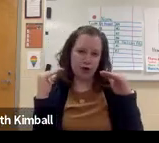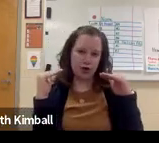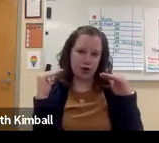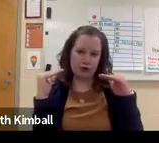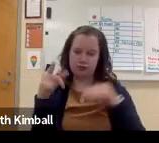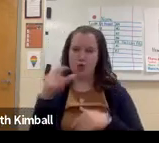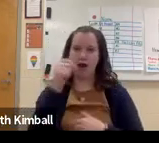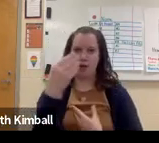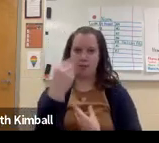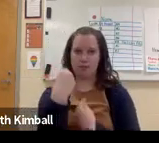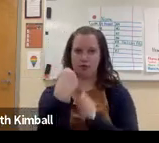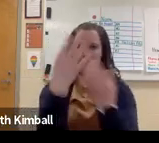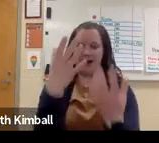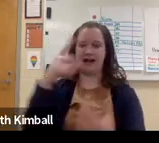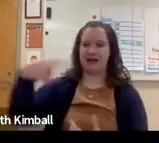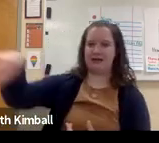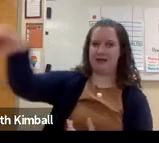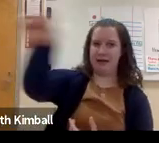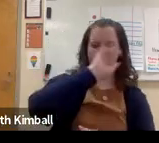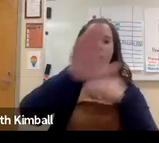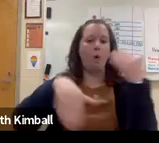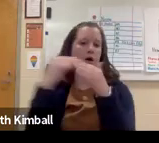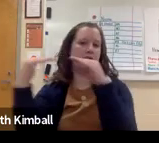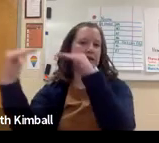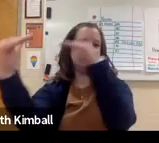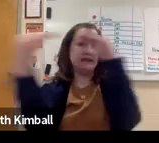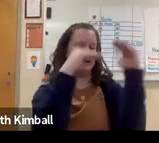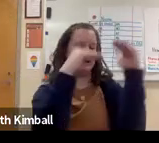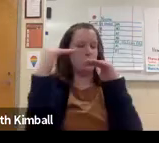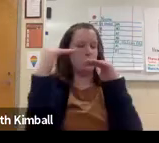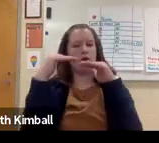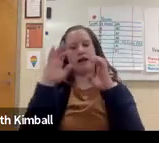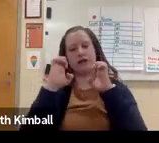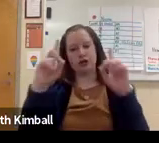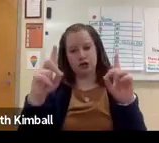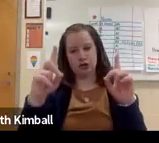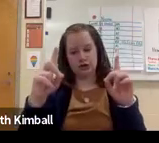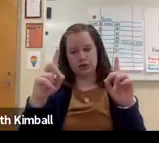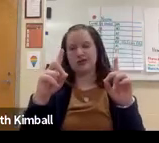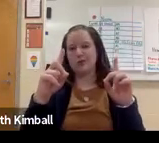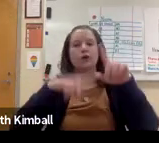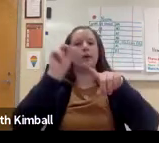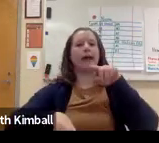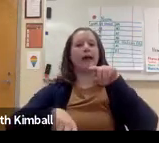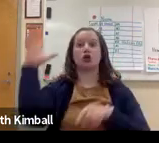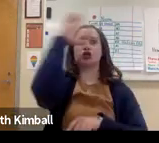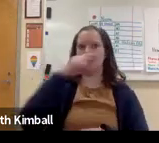are able to look away and still have access. However, the Deaf students are not. And you want to make sure that you're providing equal access